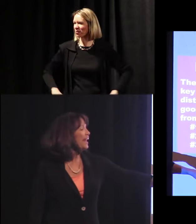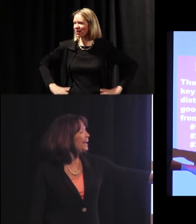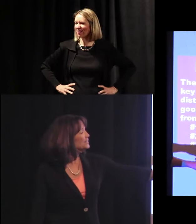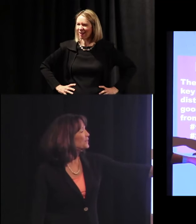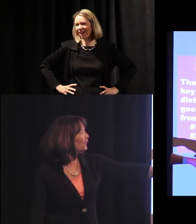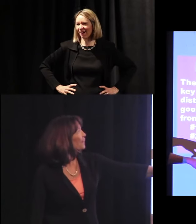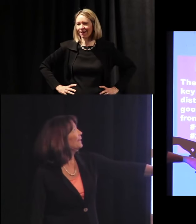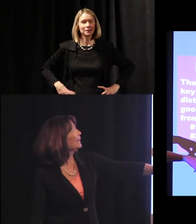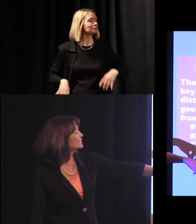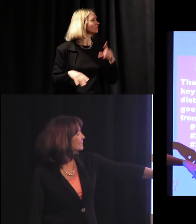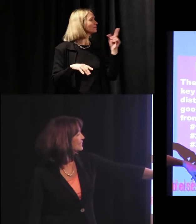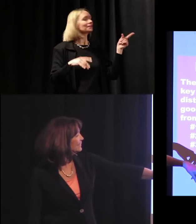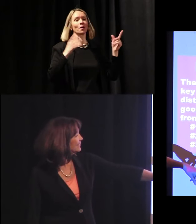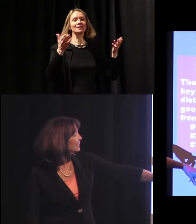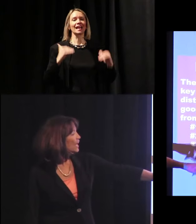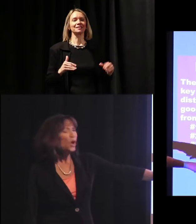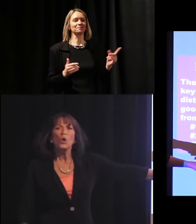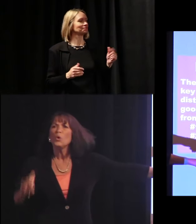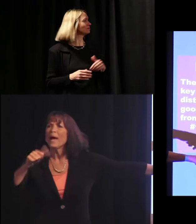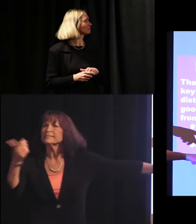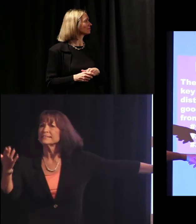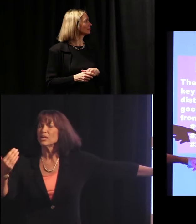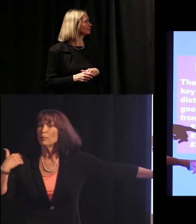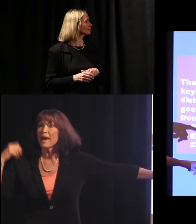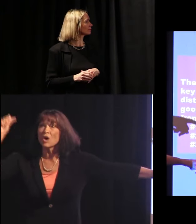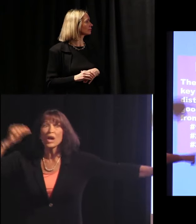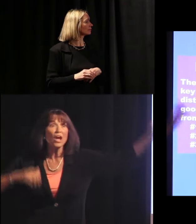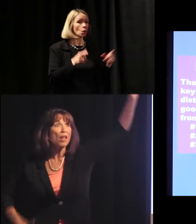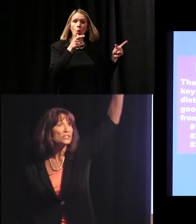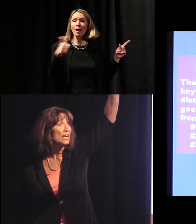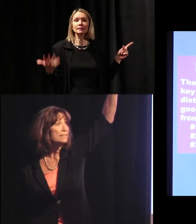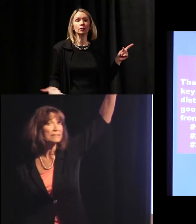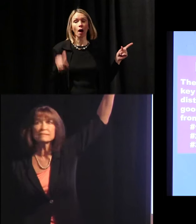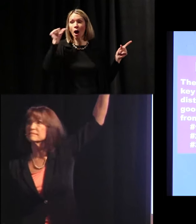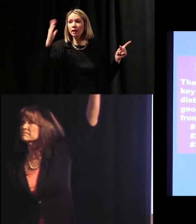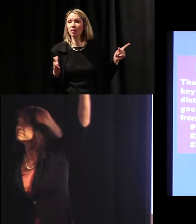Okay. Let's go to the next. Who else is here? We have audiologists.